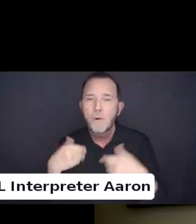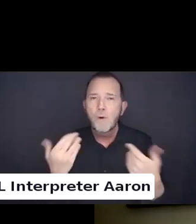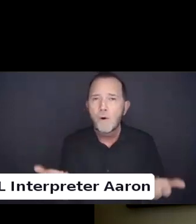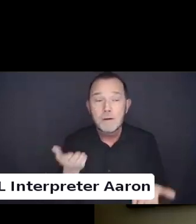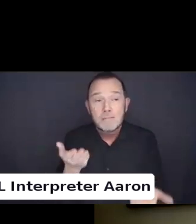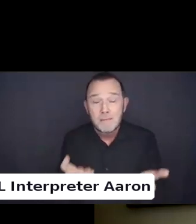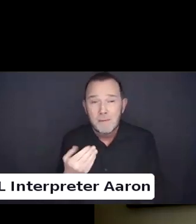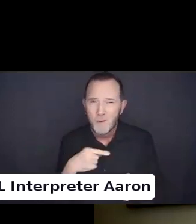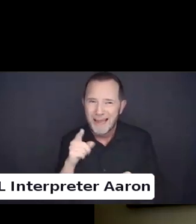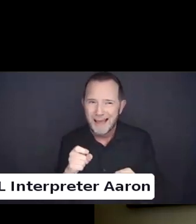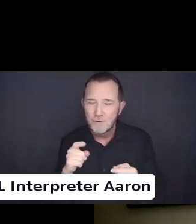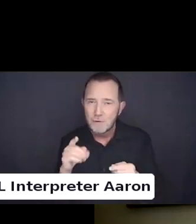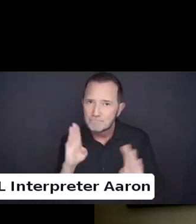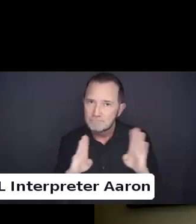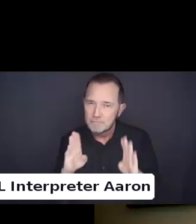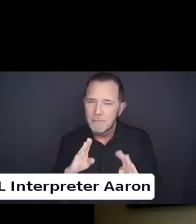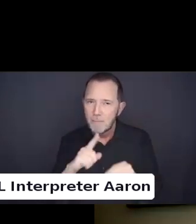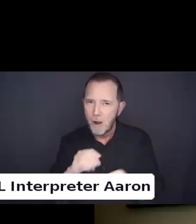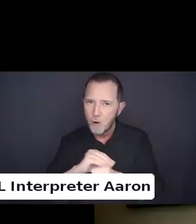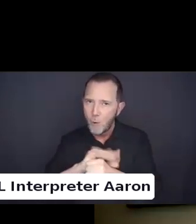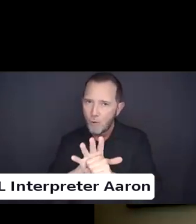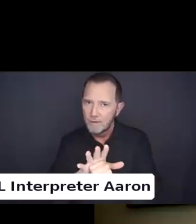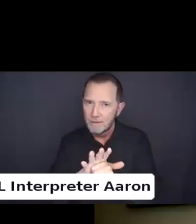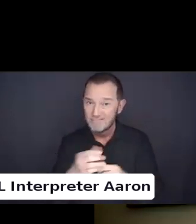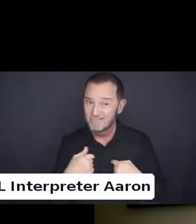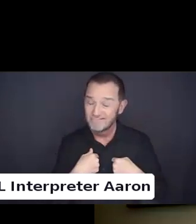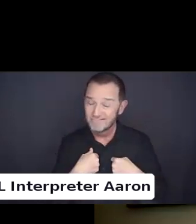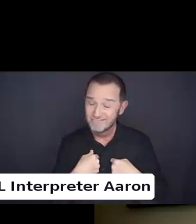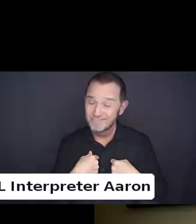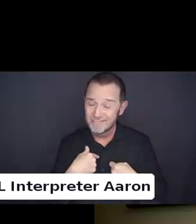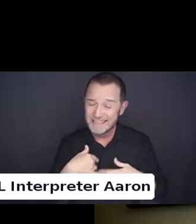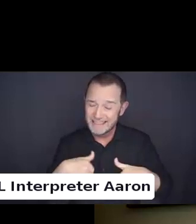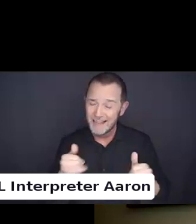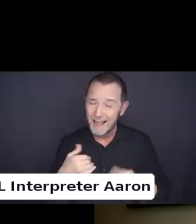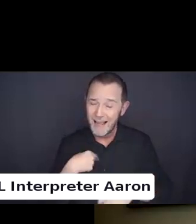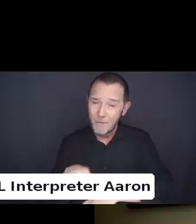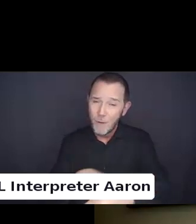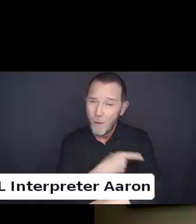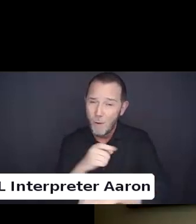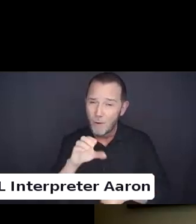You know. A variety of things. Physical accessibility.